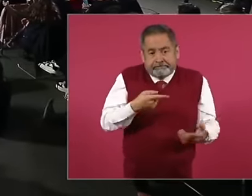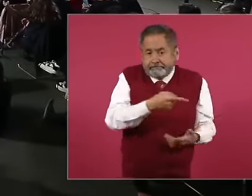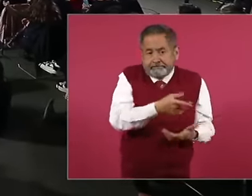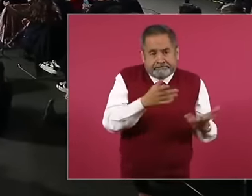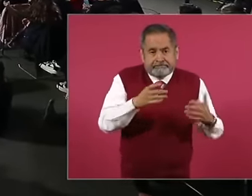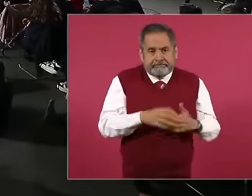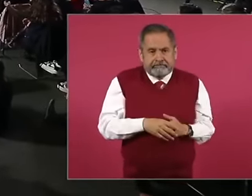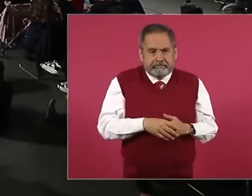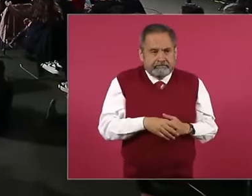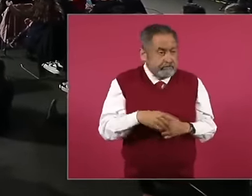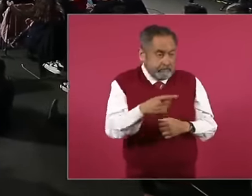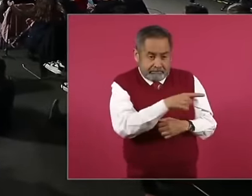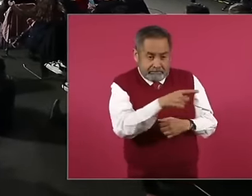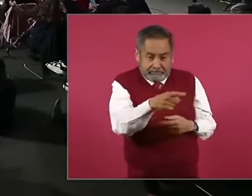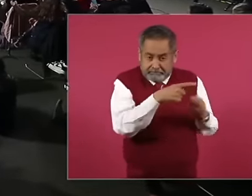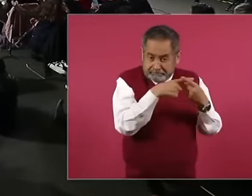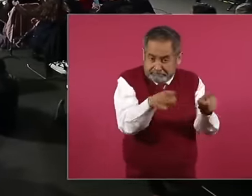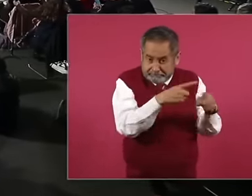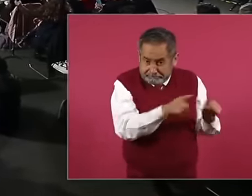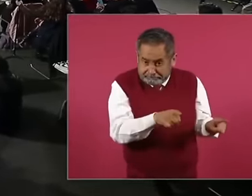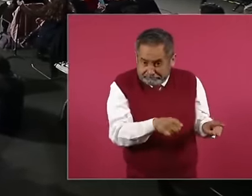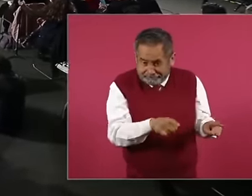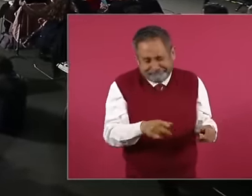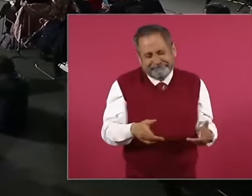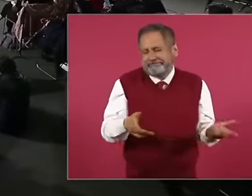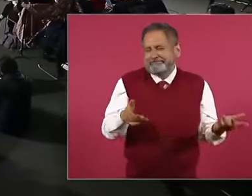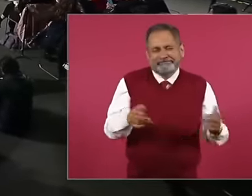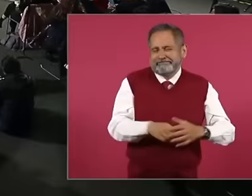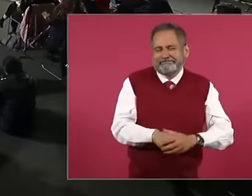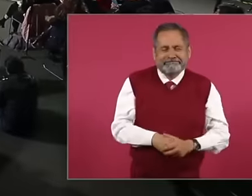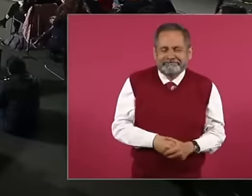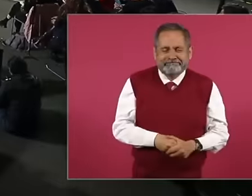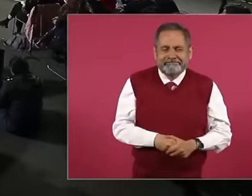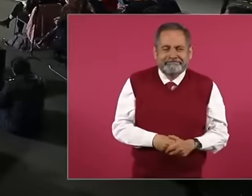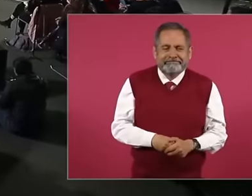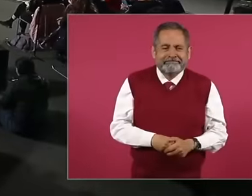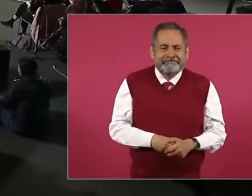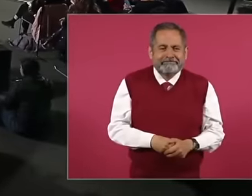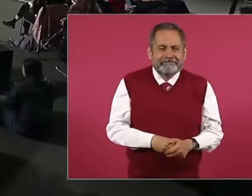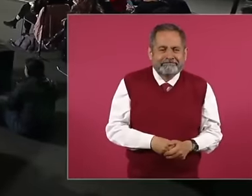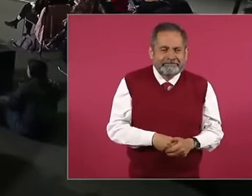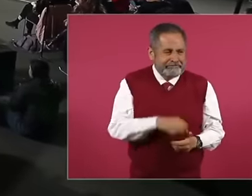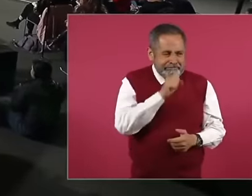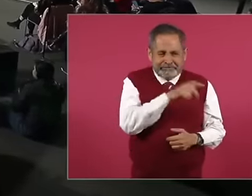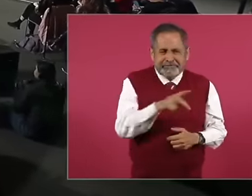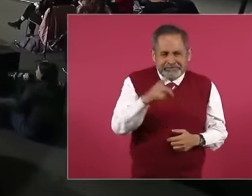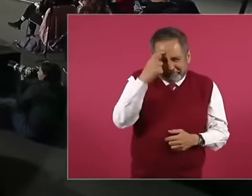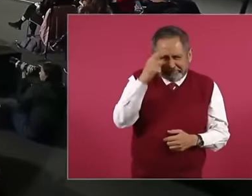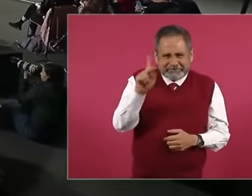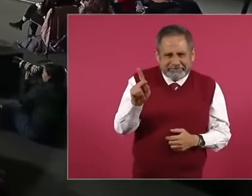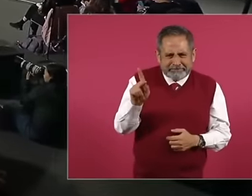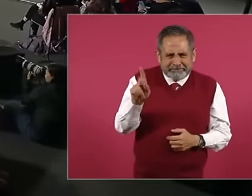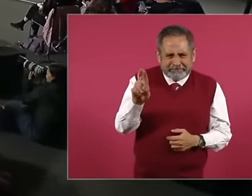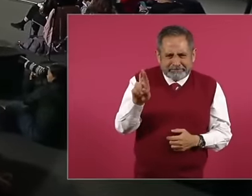different it was not the prean for a long